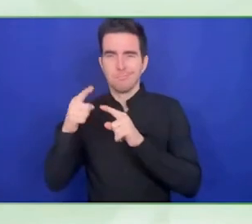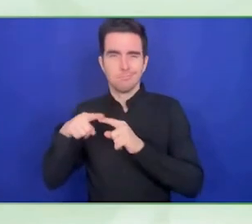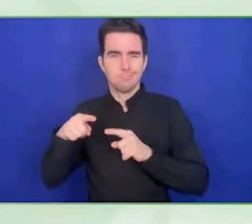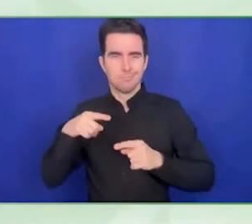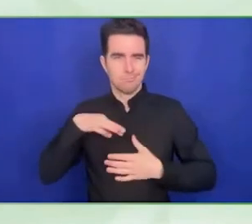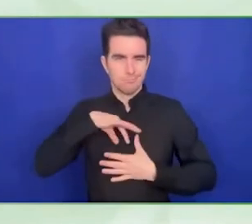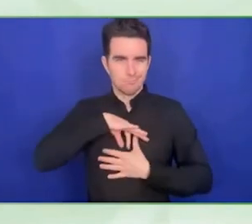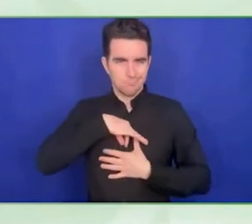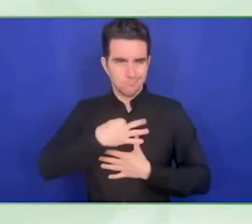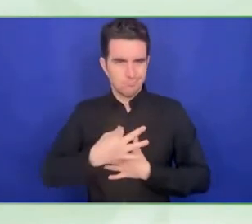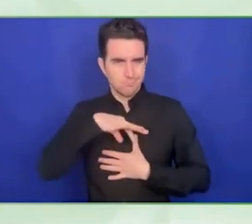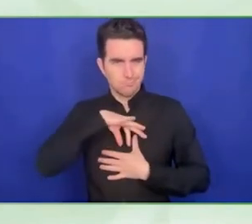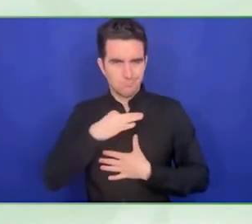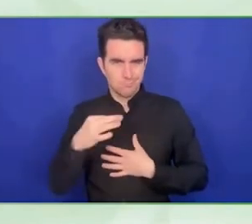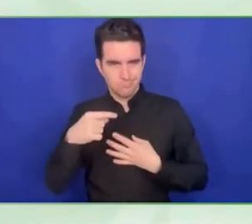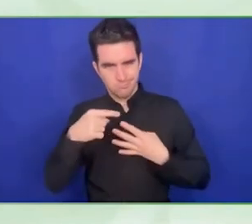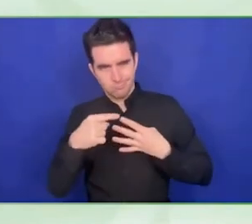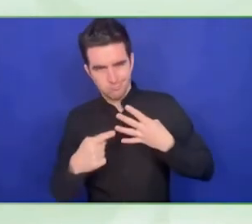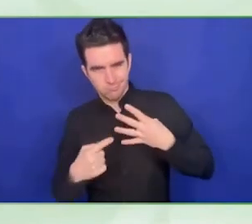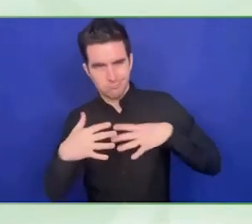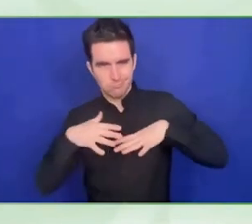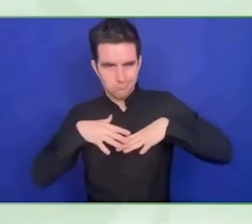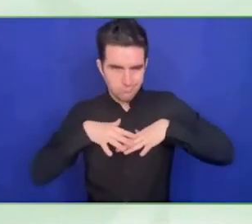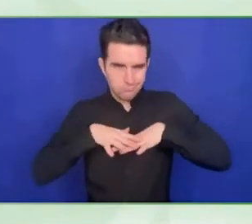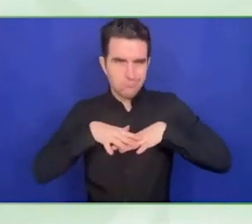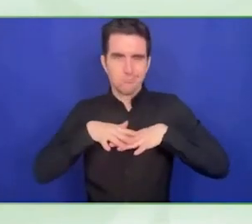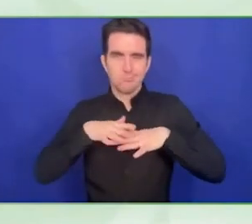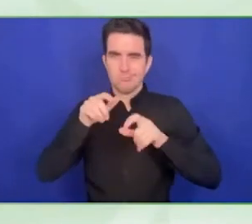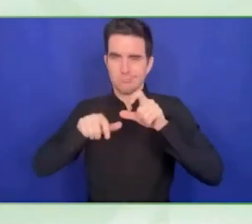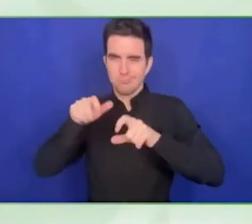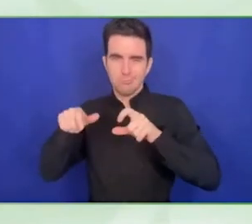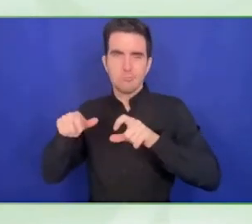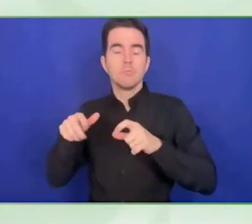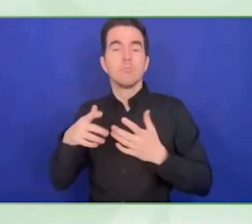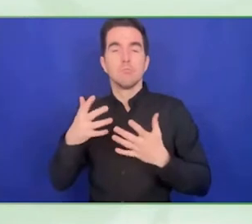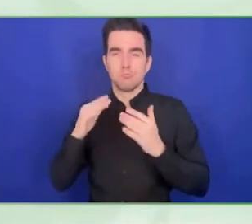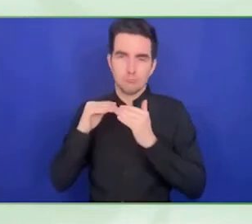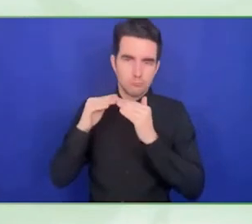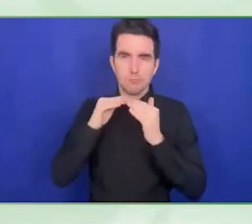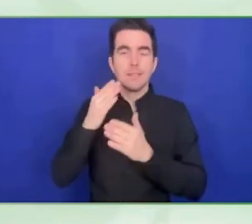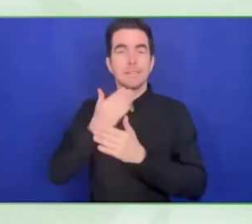We are going to collect all of the presentations from the panellists so you can go back and look at the detail.